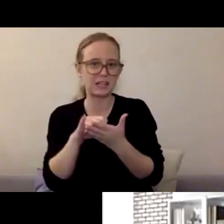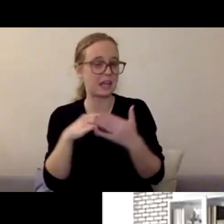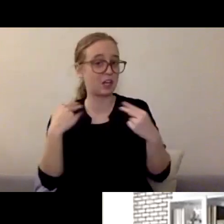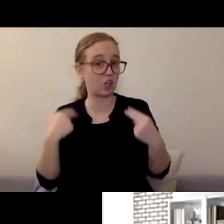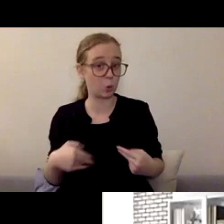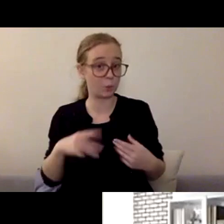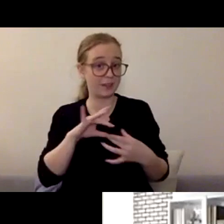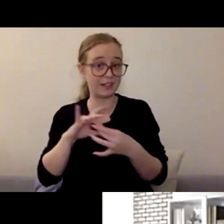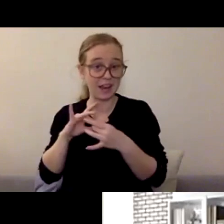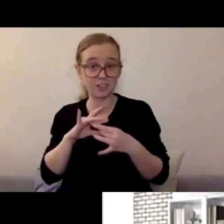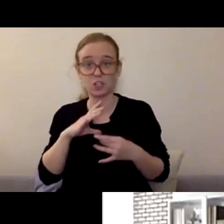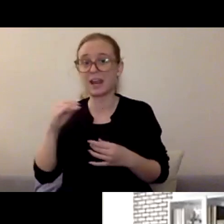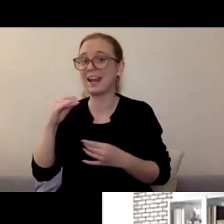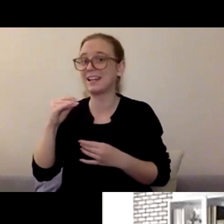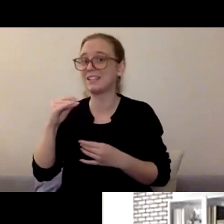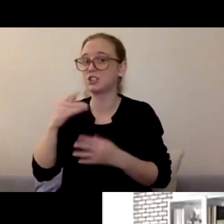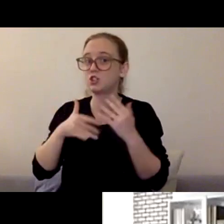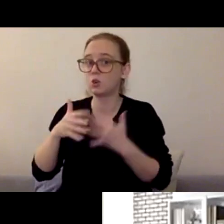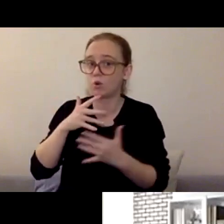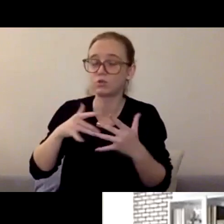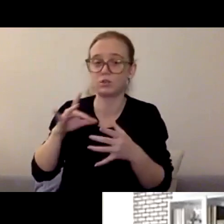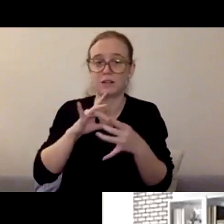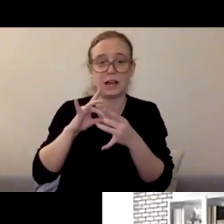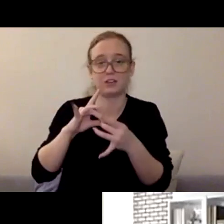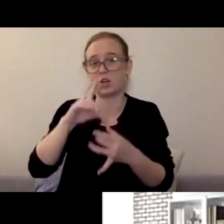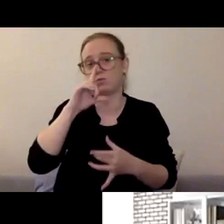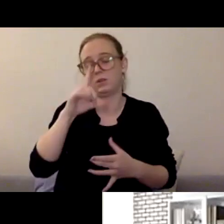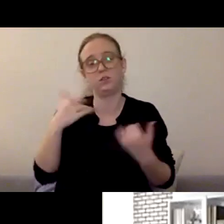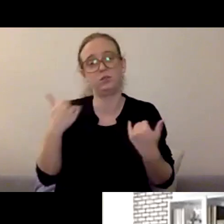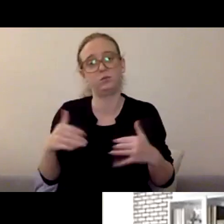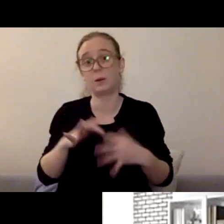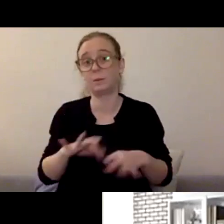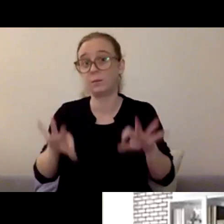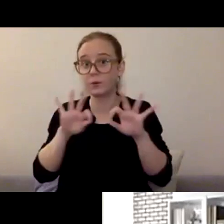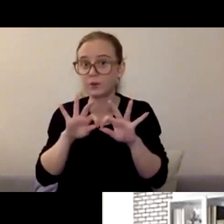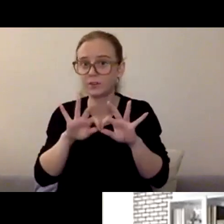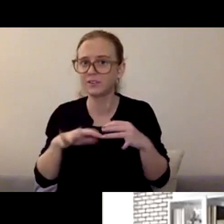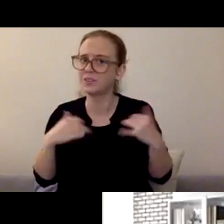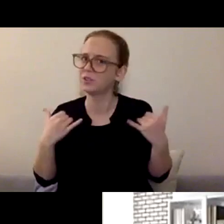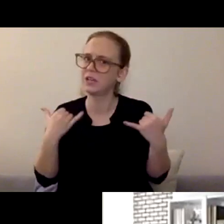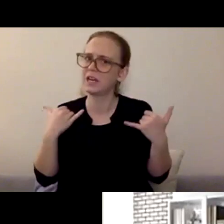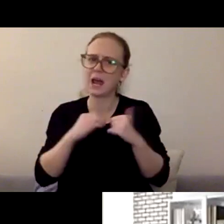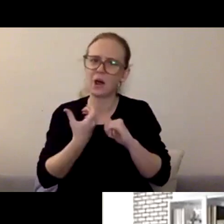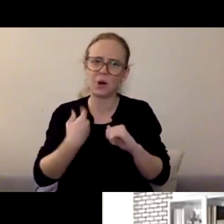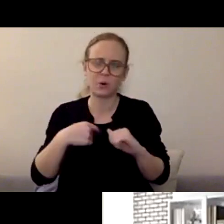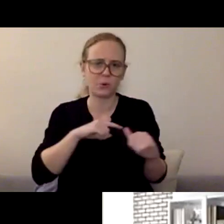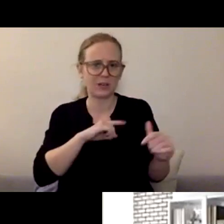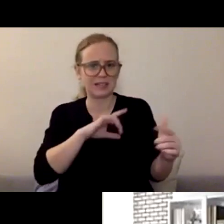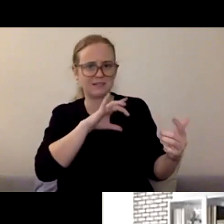And so how do we get creative to still make sure our neighbors and our neighbors kids know that we're thinking about them